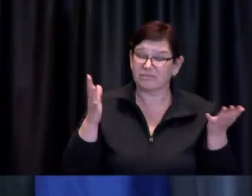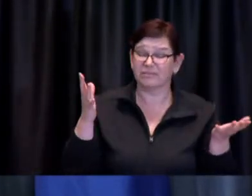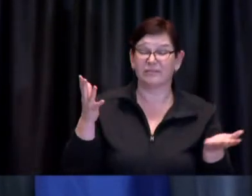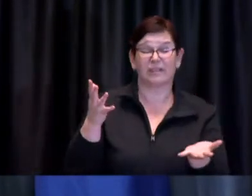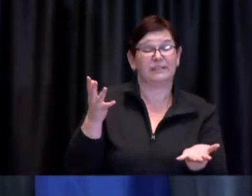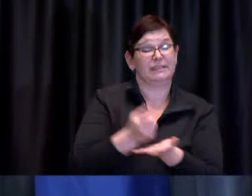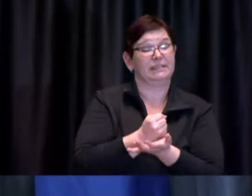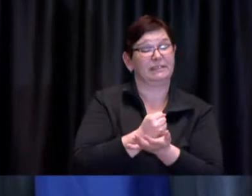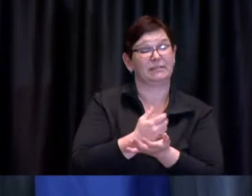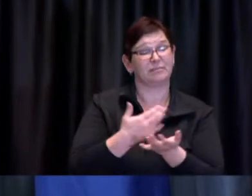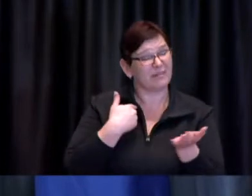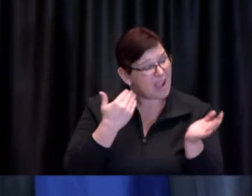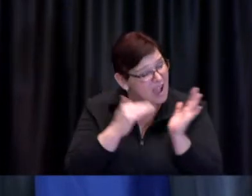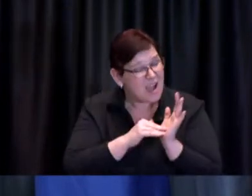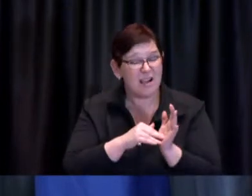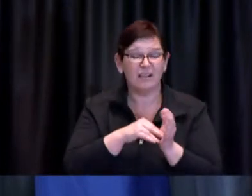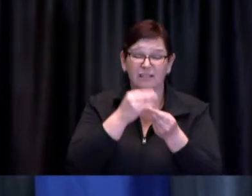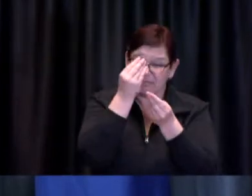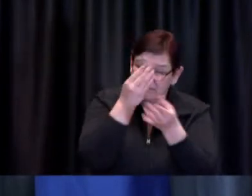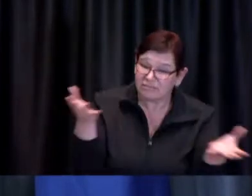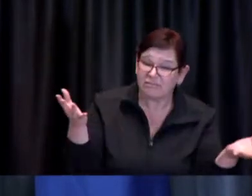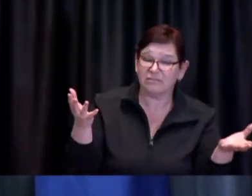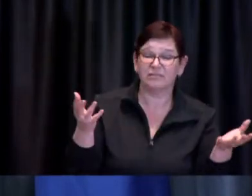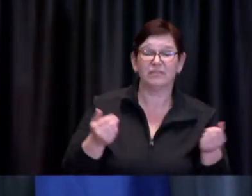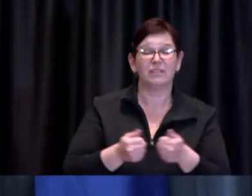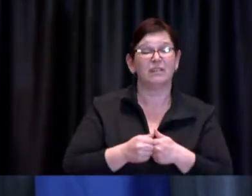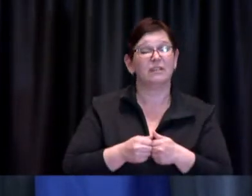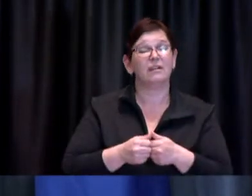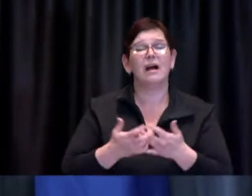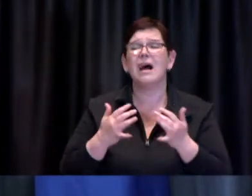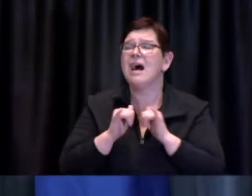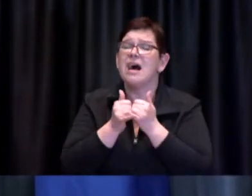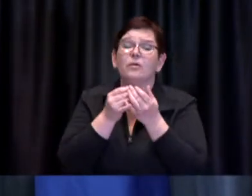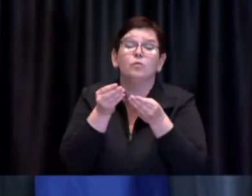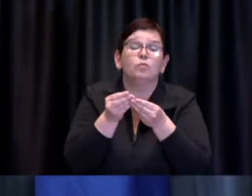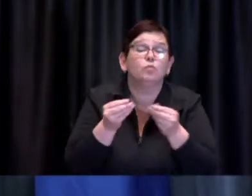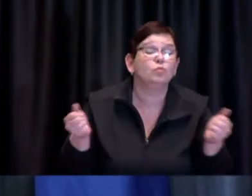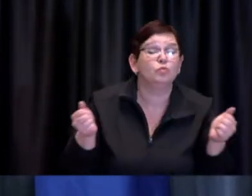I'm in support of those solutions that can be implemented and can be made to work